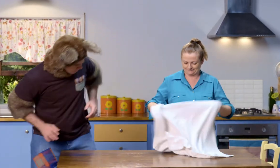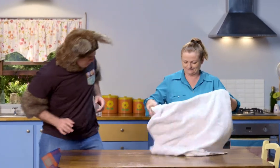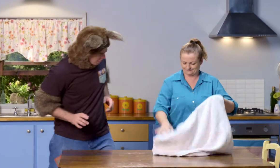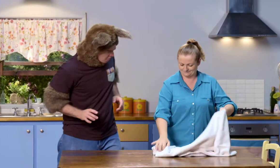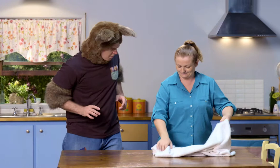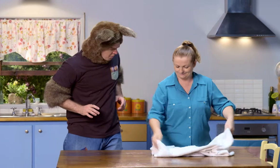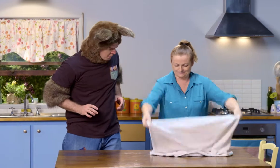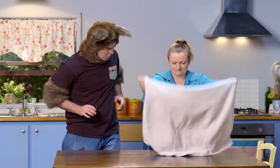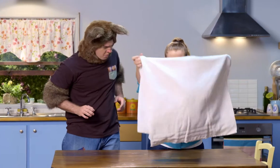Hmm.